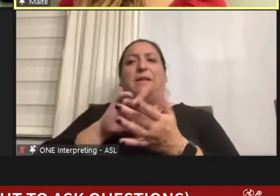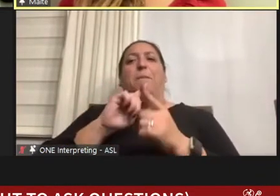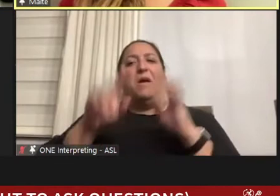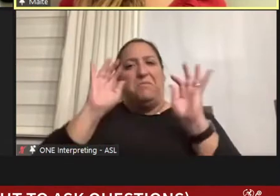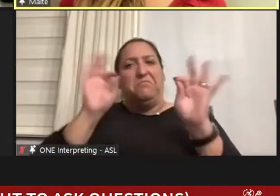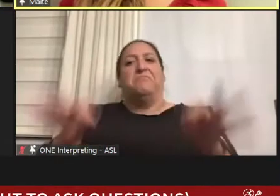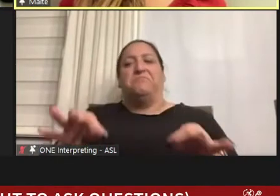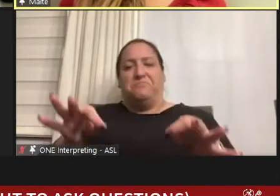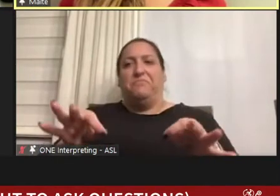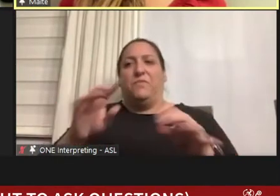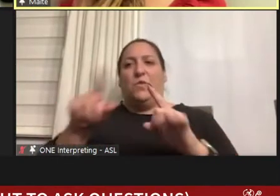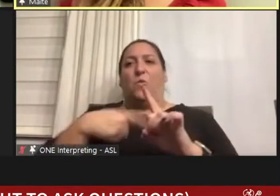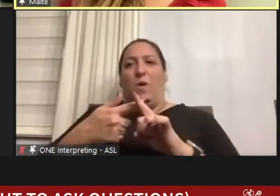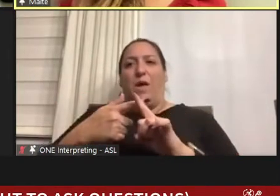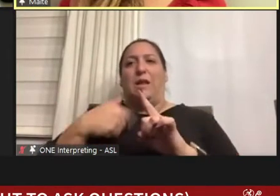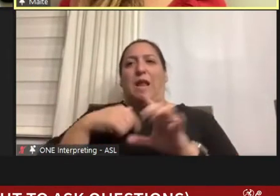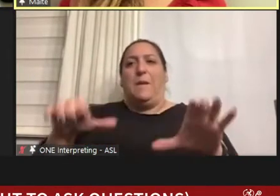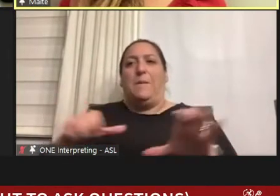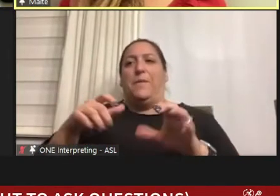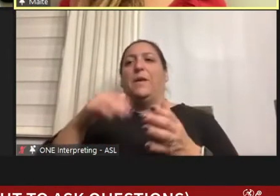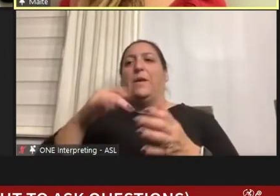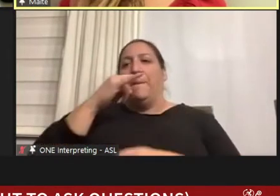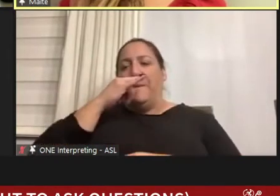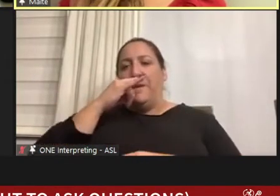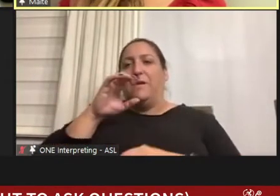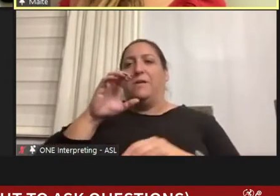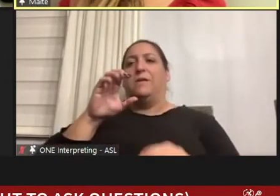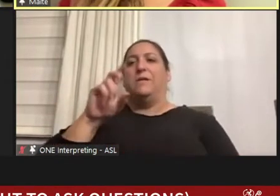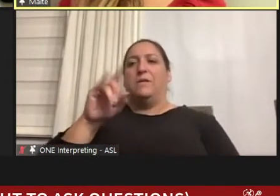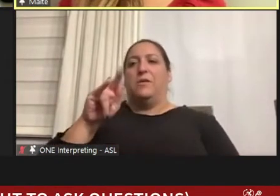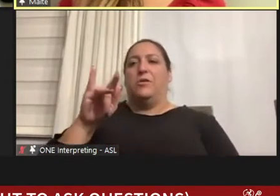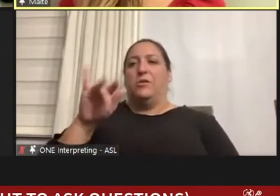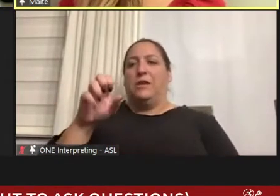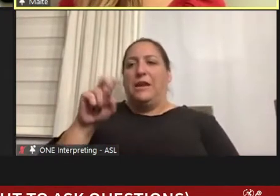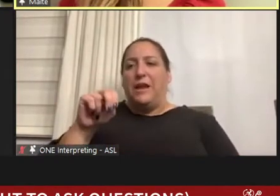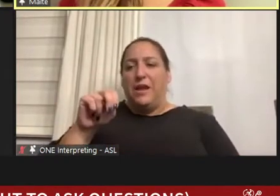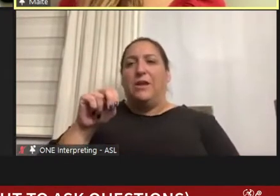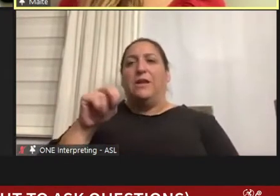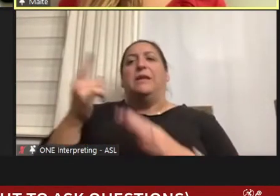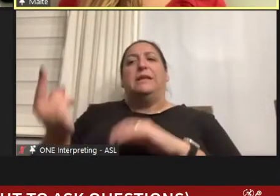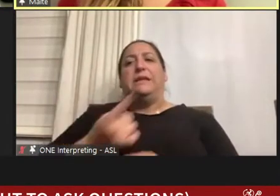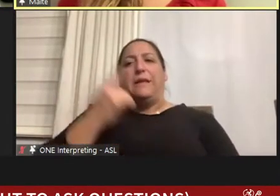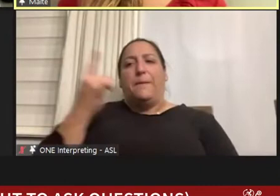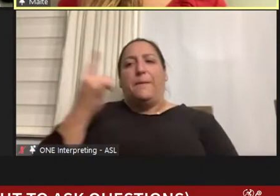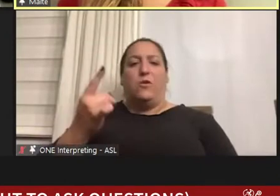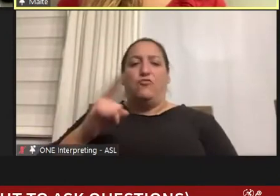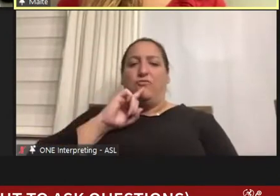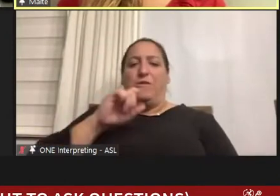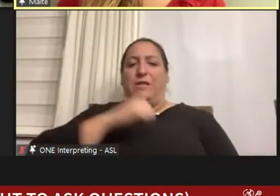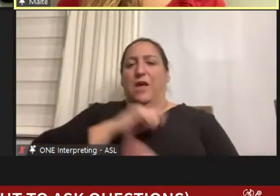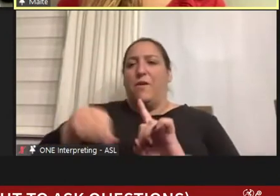once I did my pediatric rotation. And something that I really love about pediatrics is just how